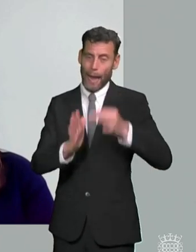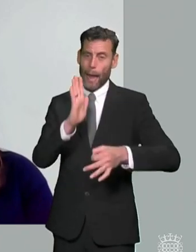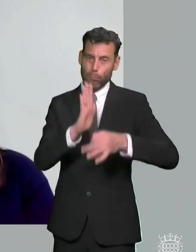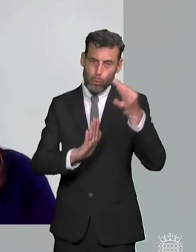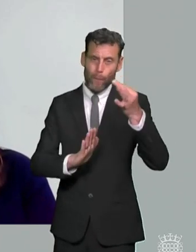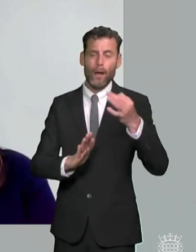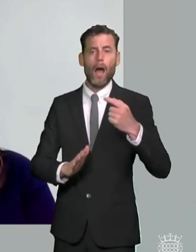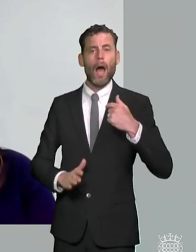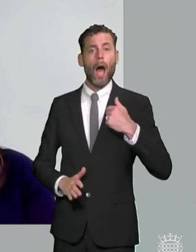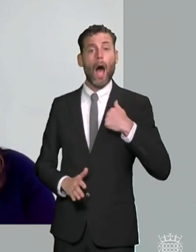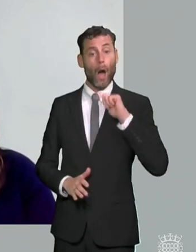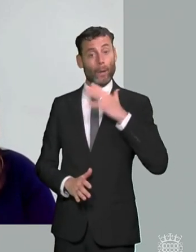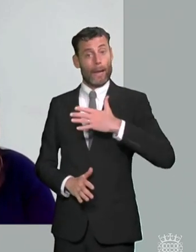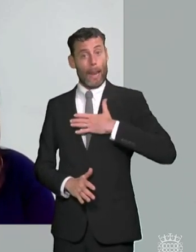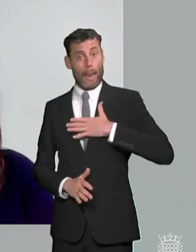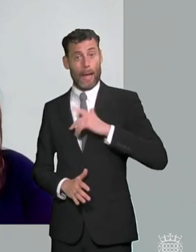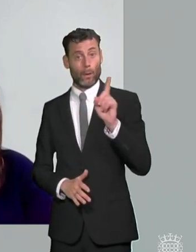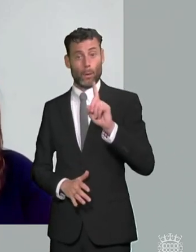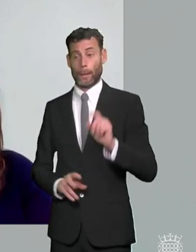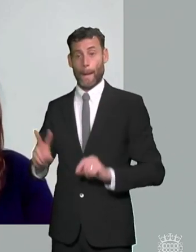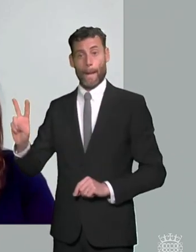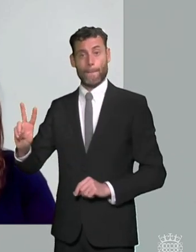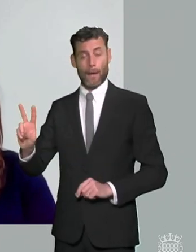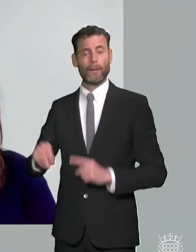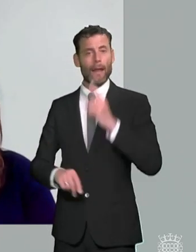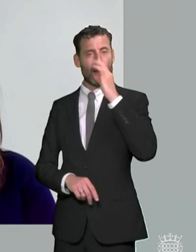and i'd like to see judicial review remaining an available and effective remedy for families